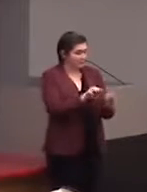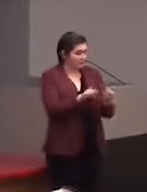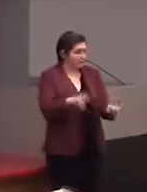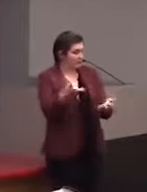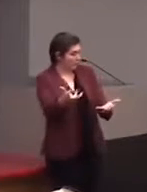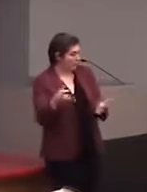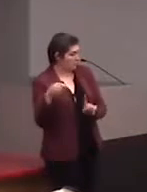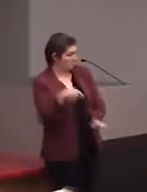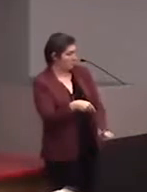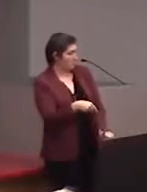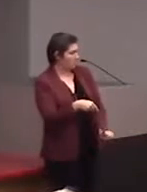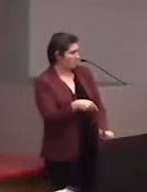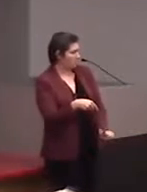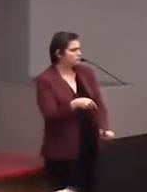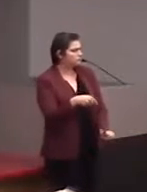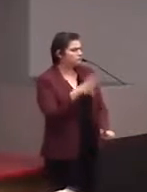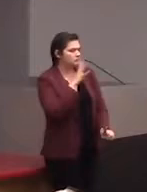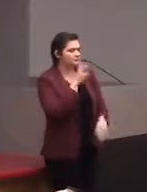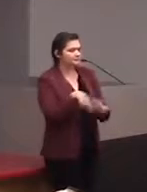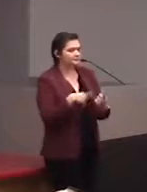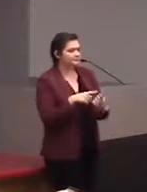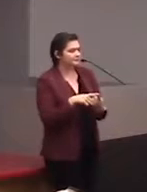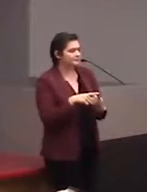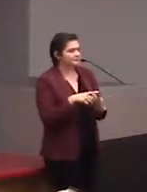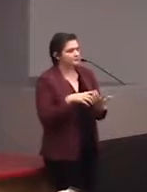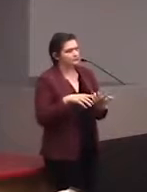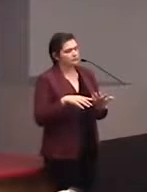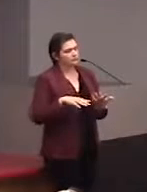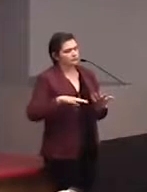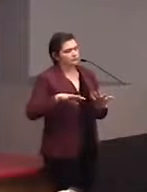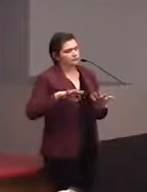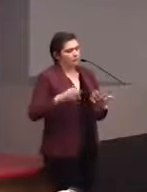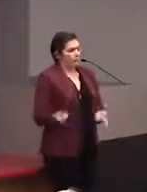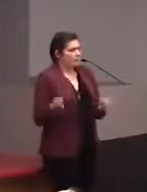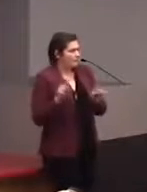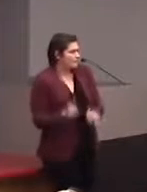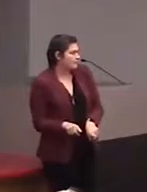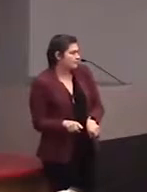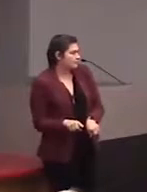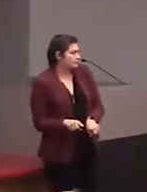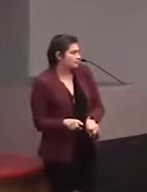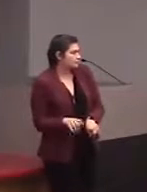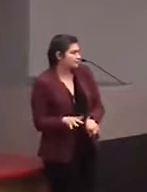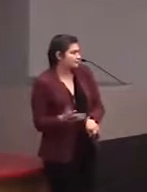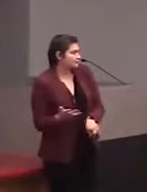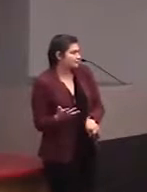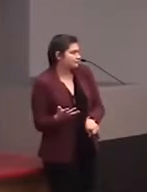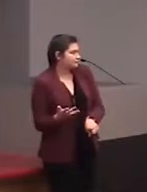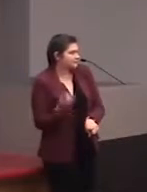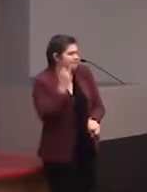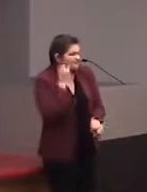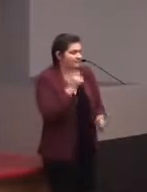we're gonna talk about things like, explain things like what happens when there's certain types of brain damage.